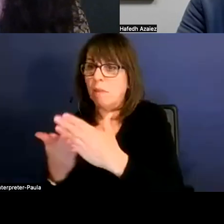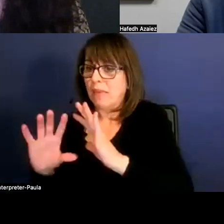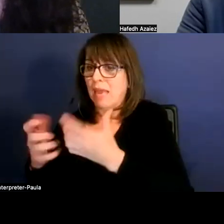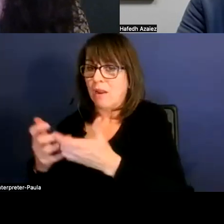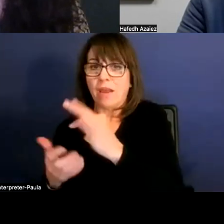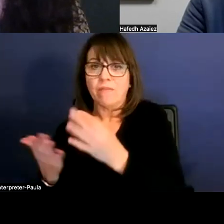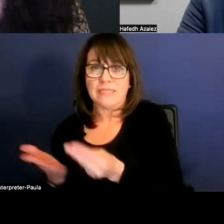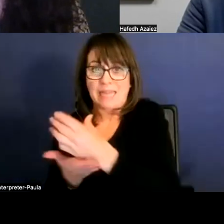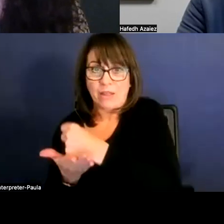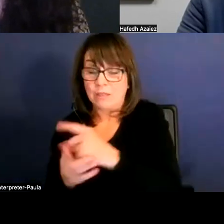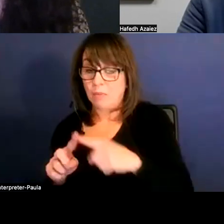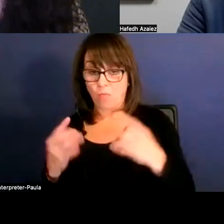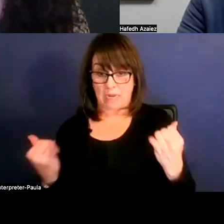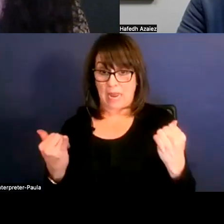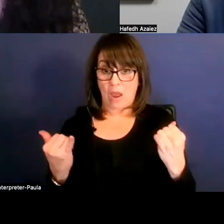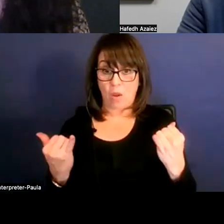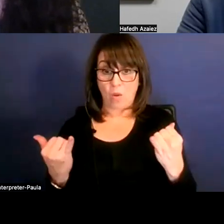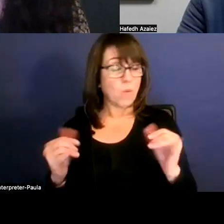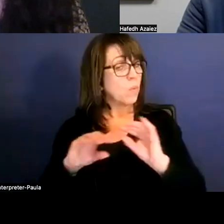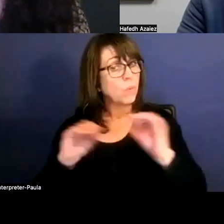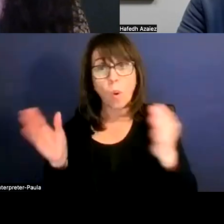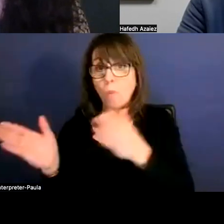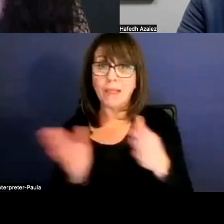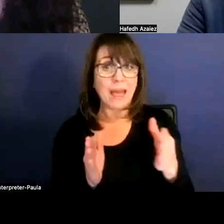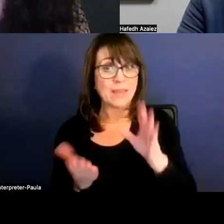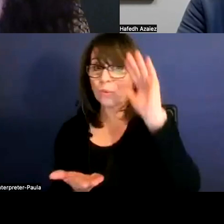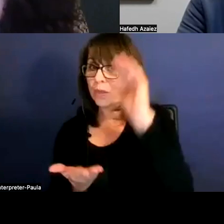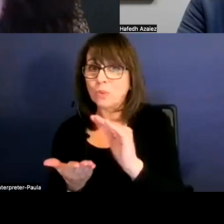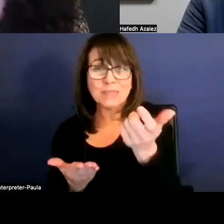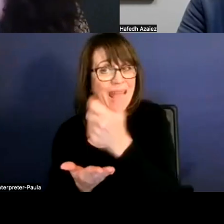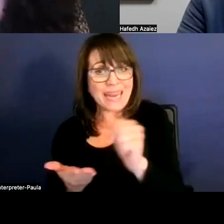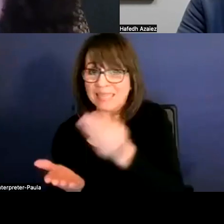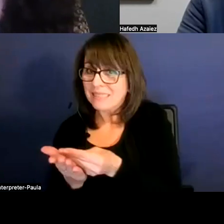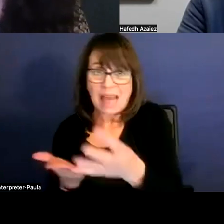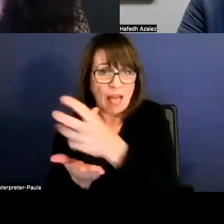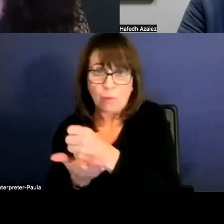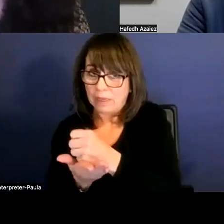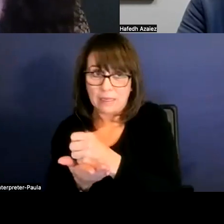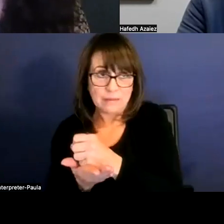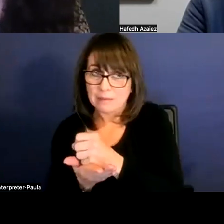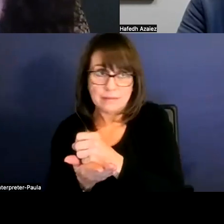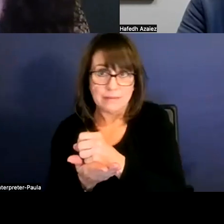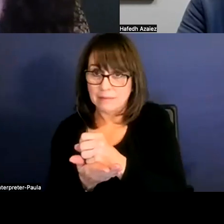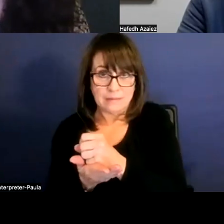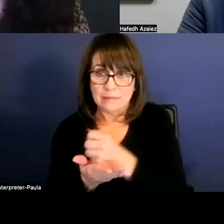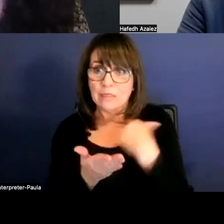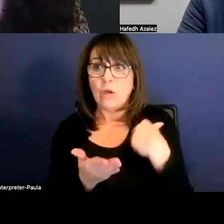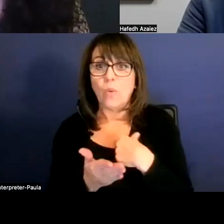we are not planning to reduce anyone's salaries. So we're hoping that we have funds